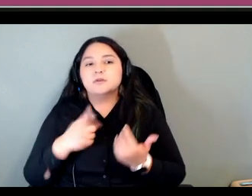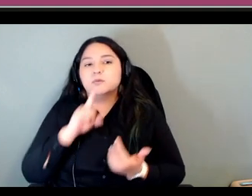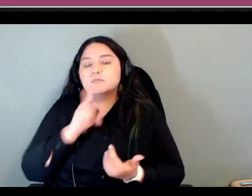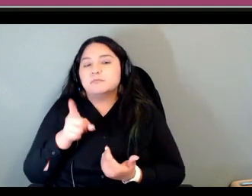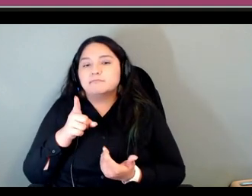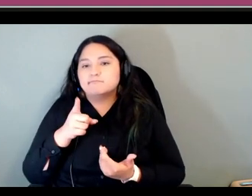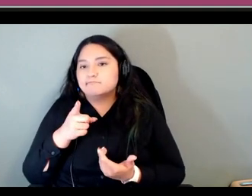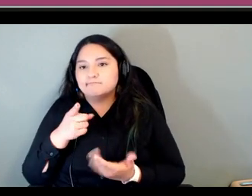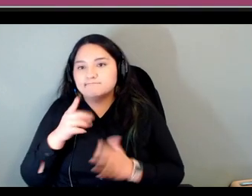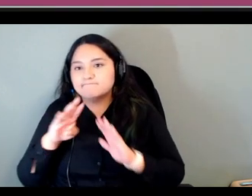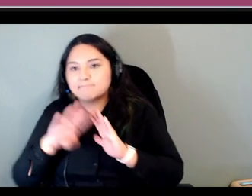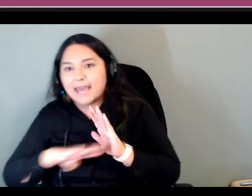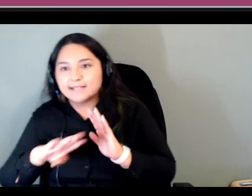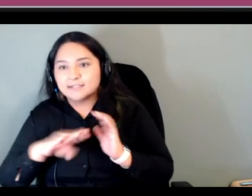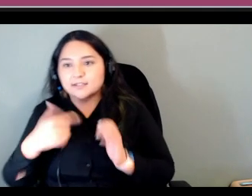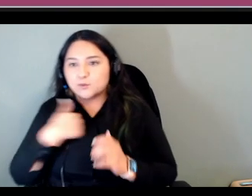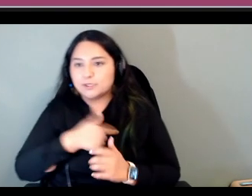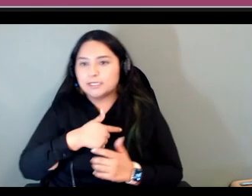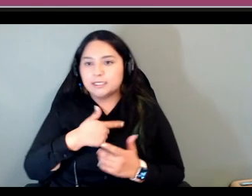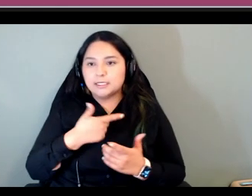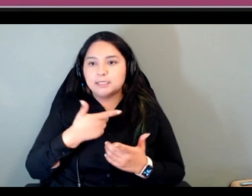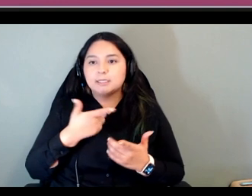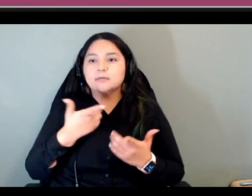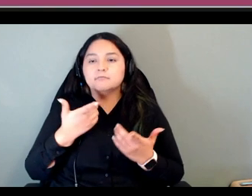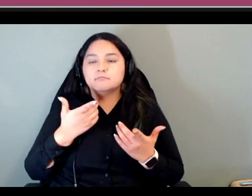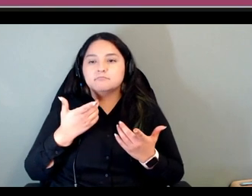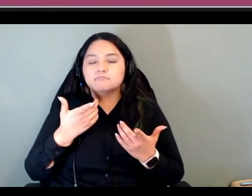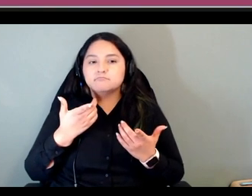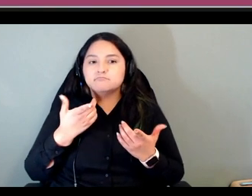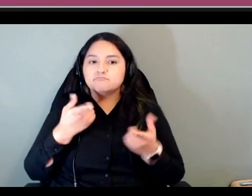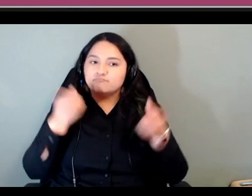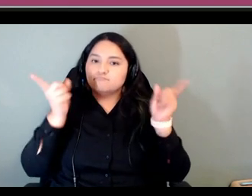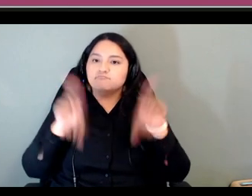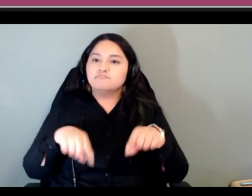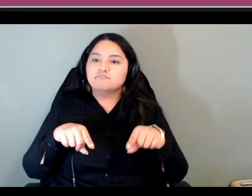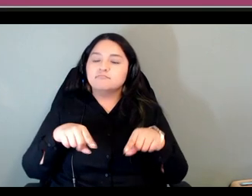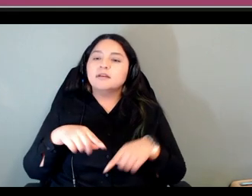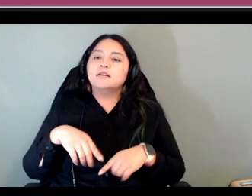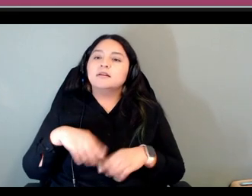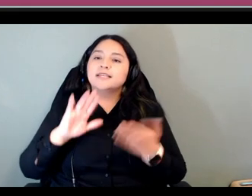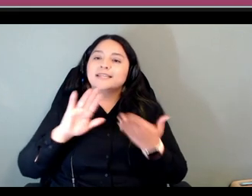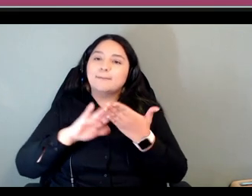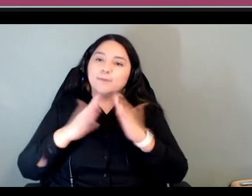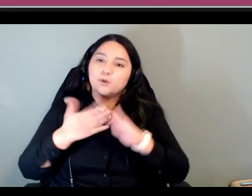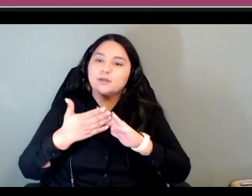end um we arrived at a community-centered license agreement um so that was you know